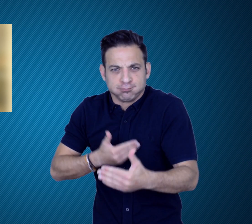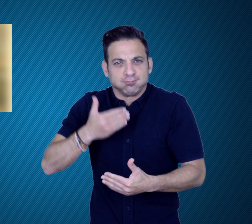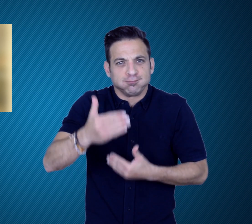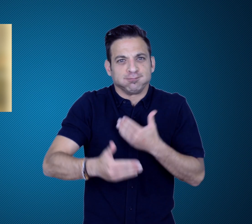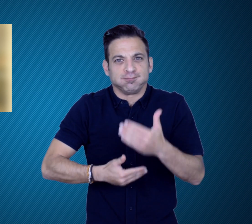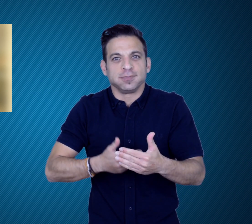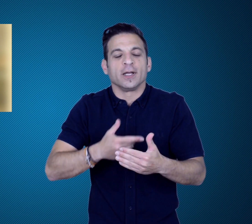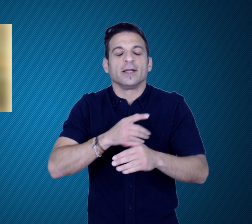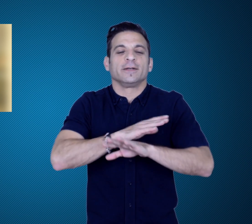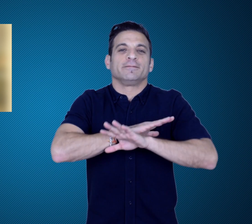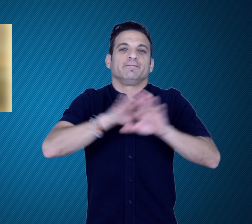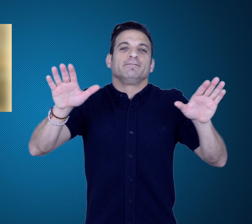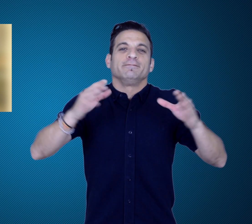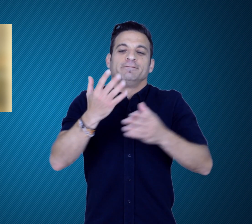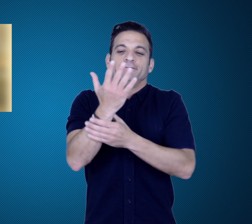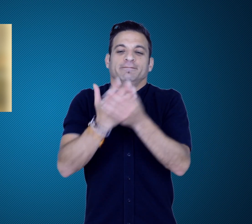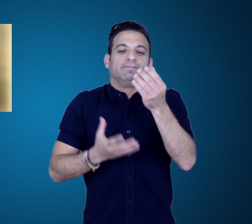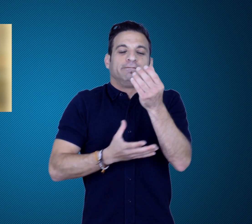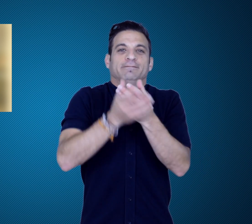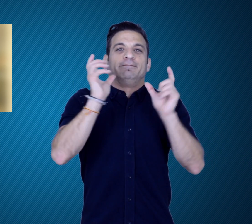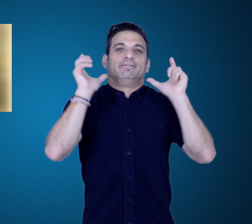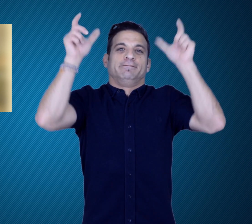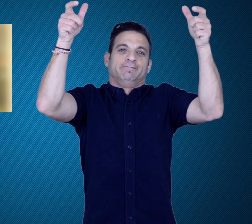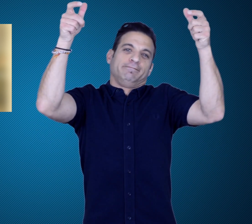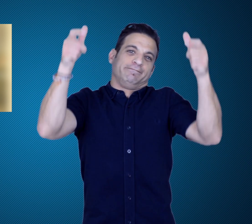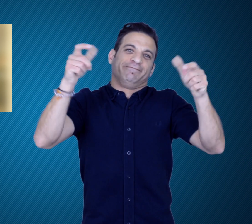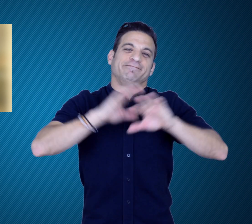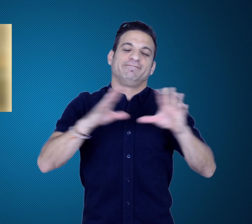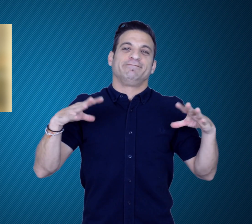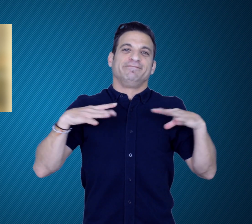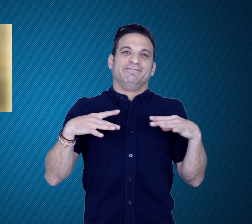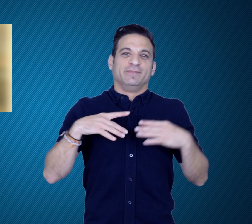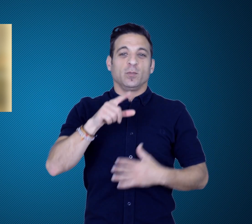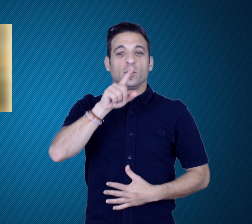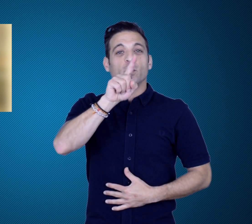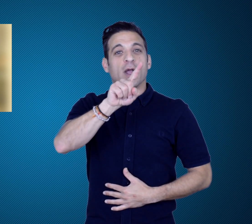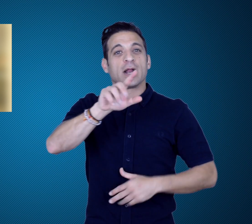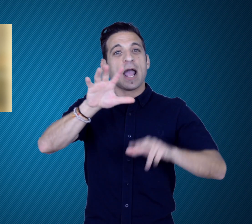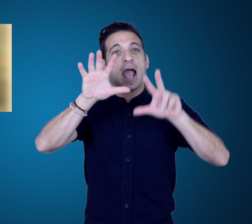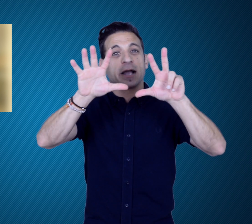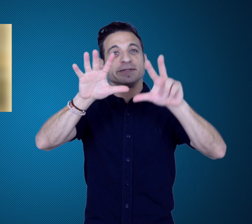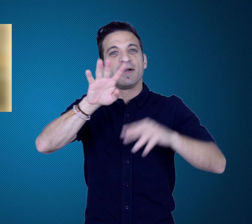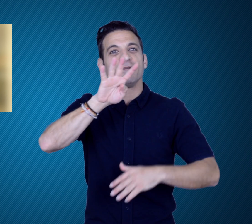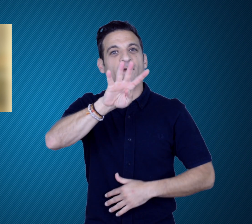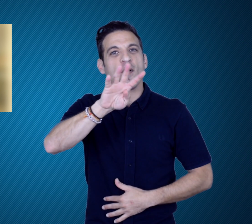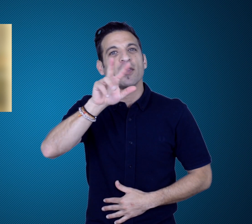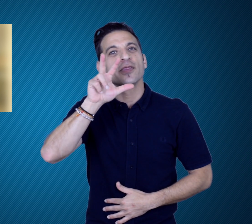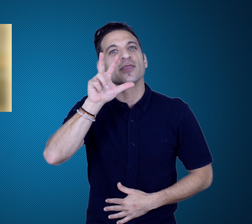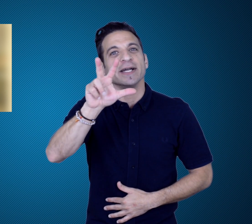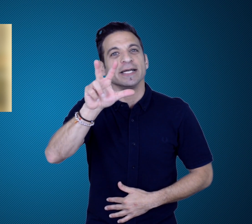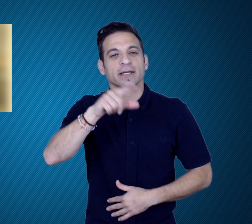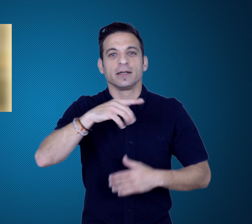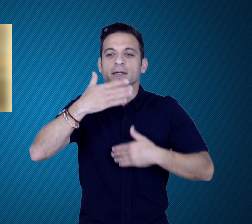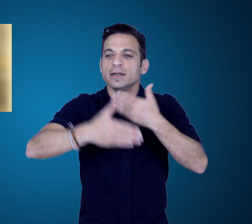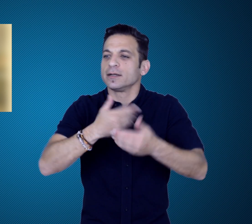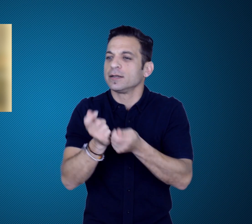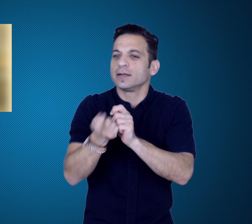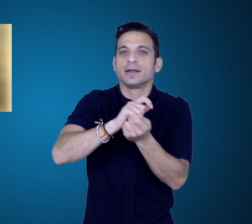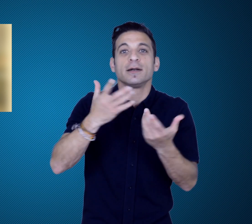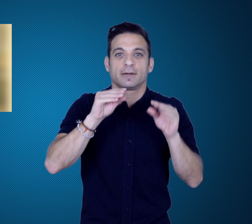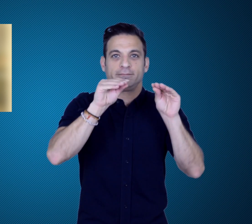to continue boxing then retired in 1843 and gave